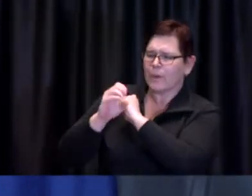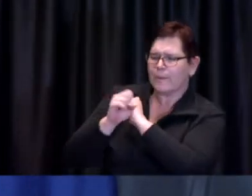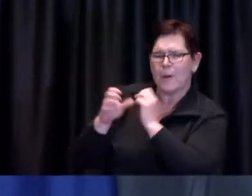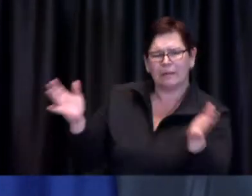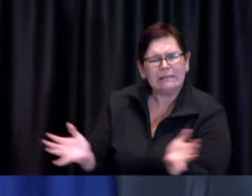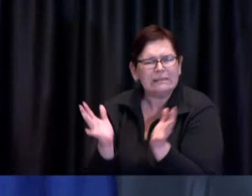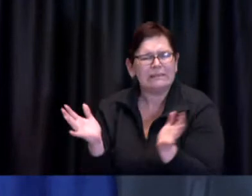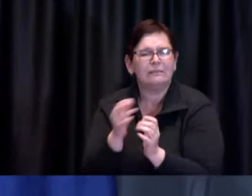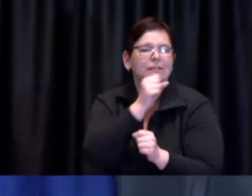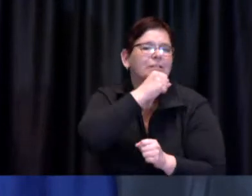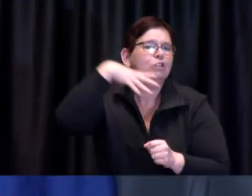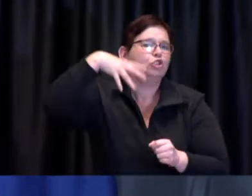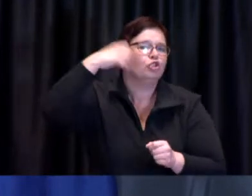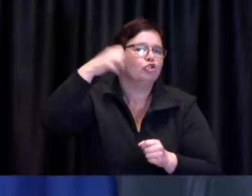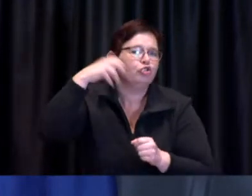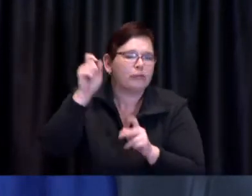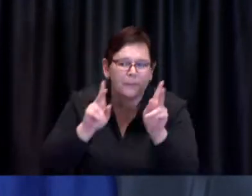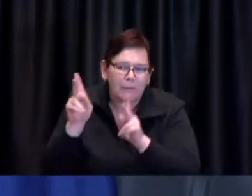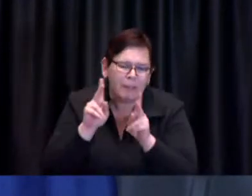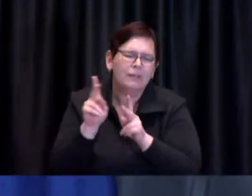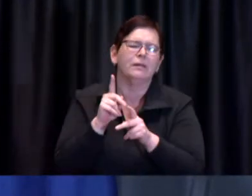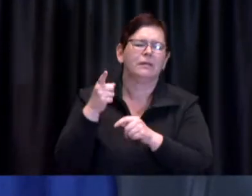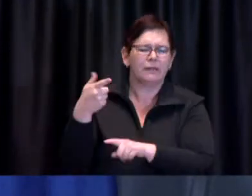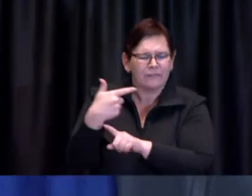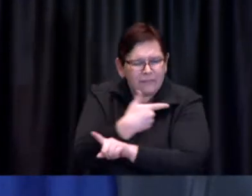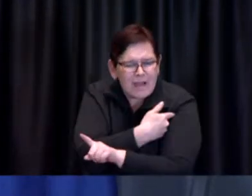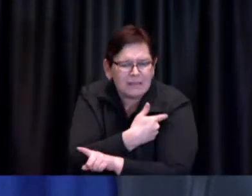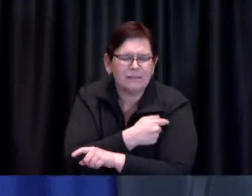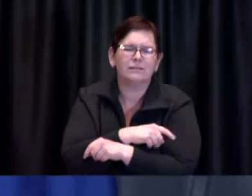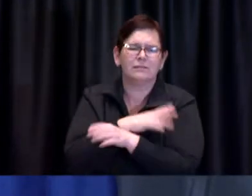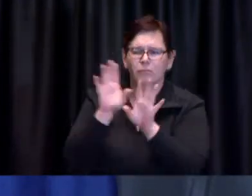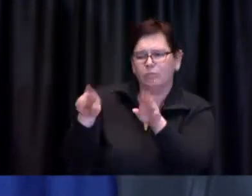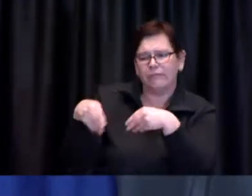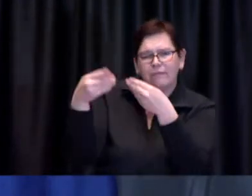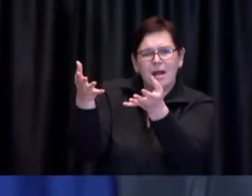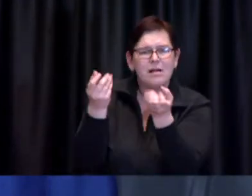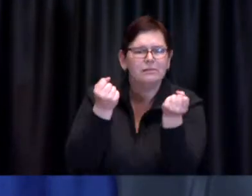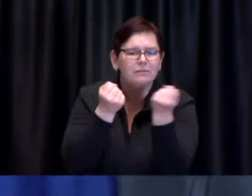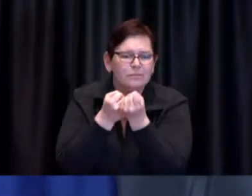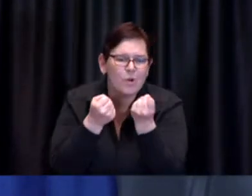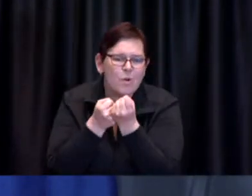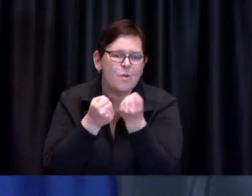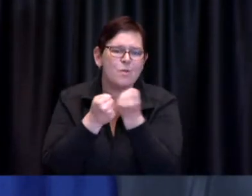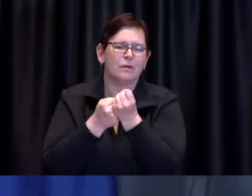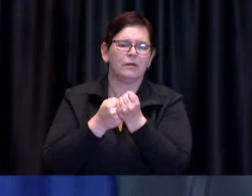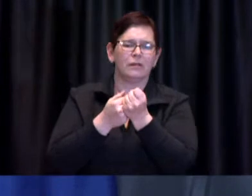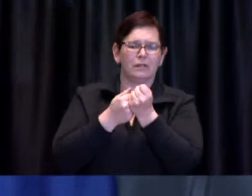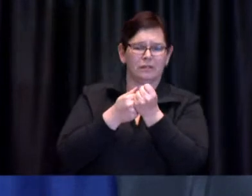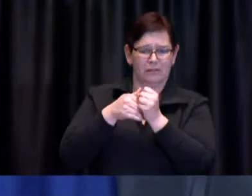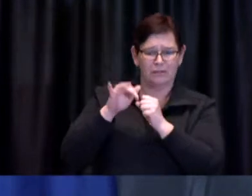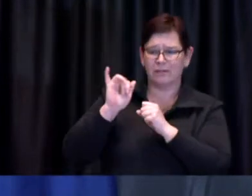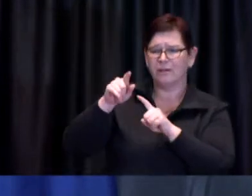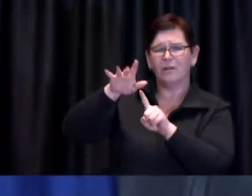They have created a vaccination support line to assist older adults with the vaccination booking process.